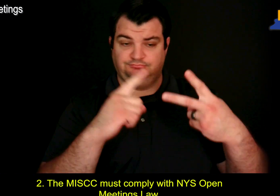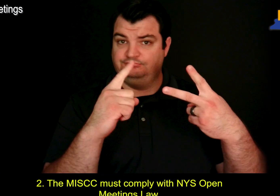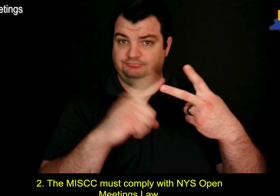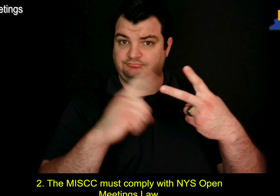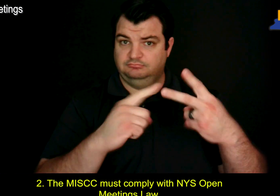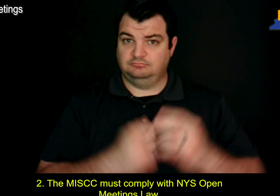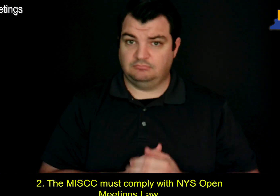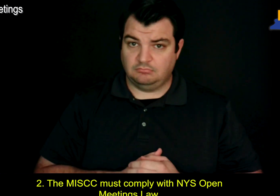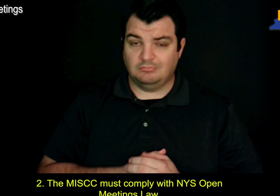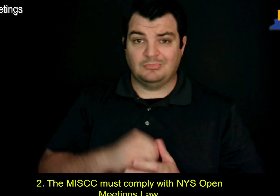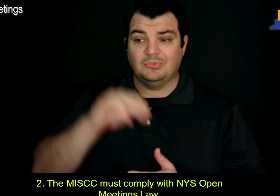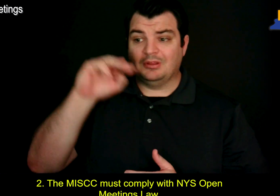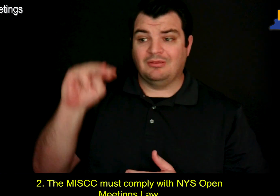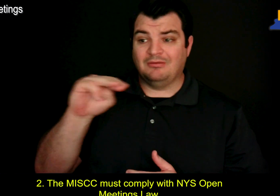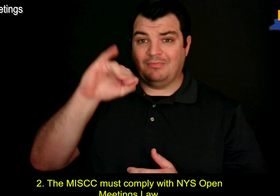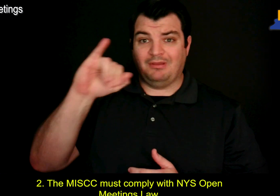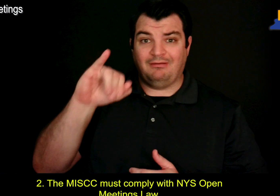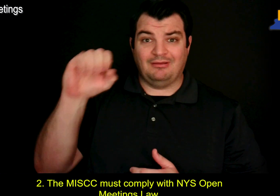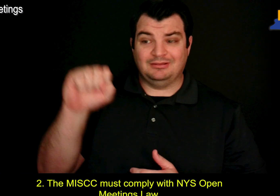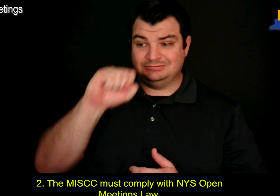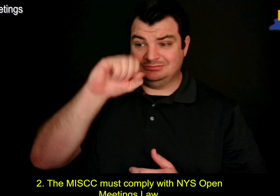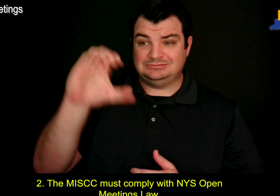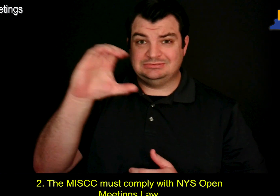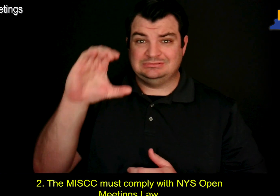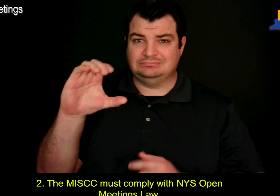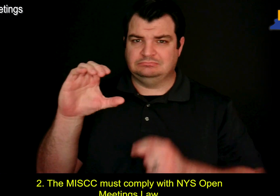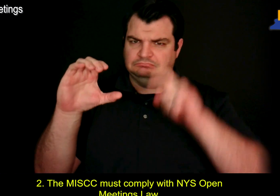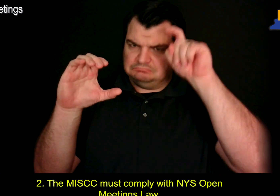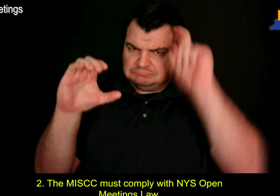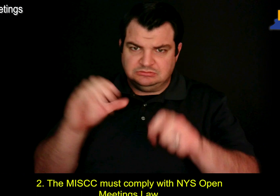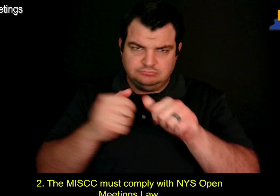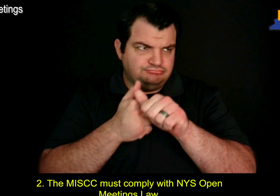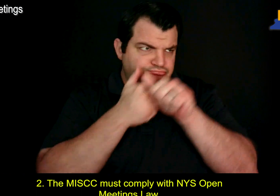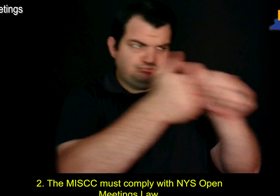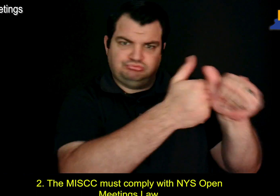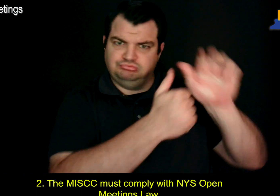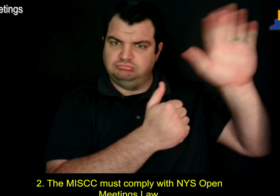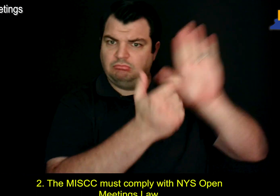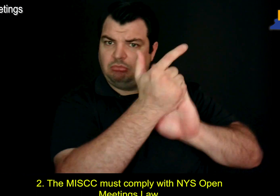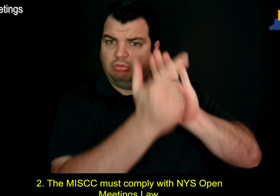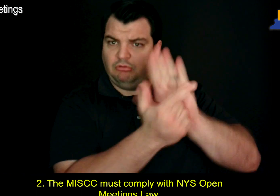2. The MISCC must comply with NYS Open Meetings Law.